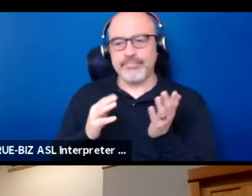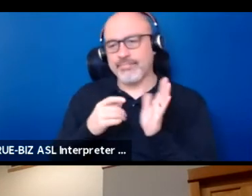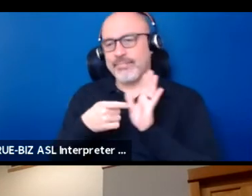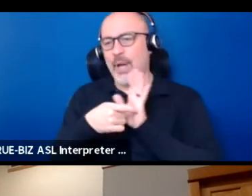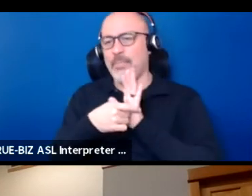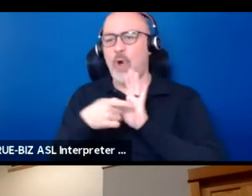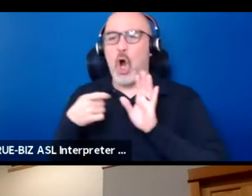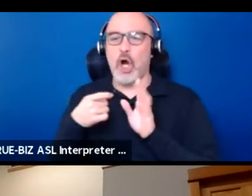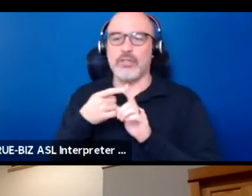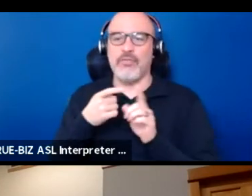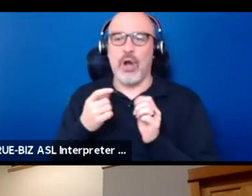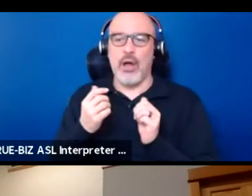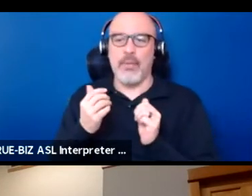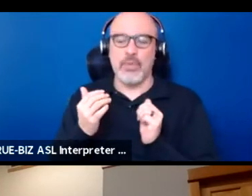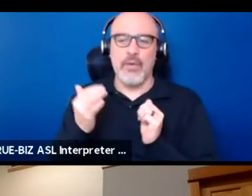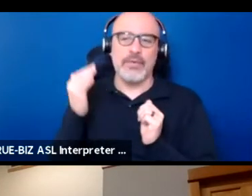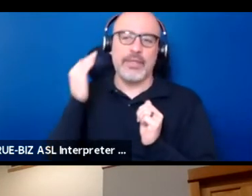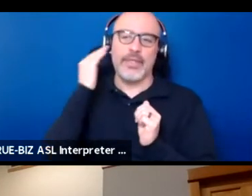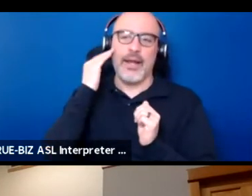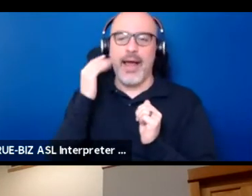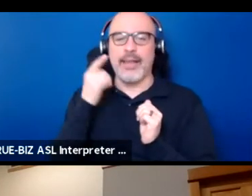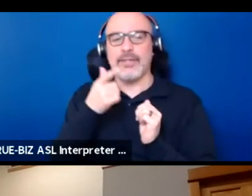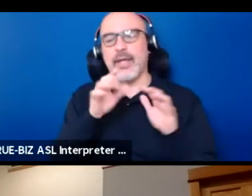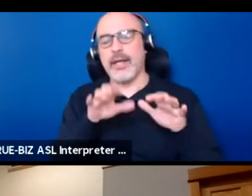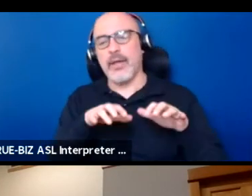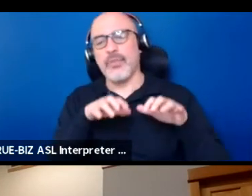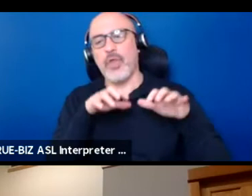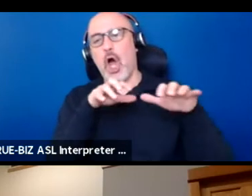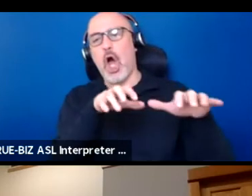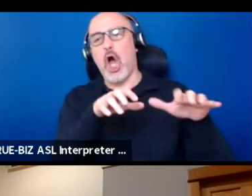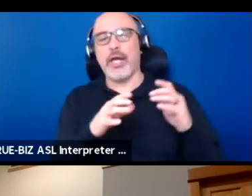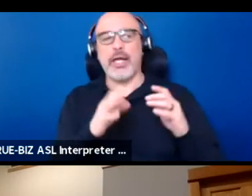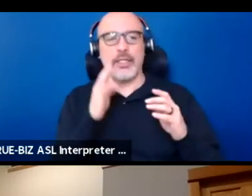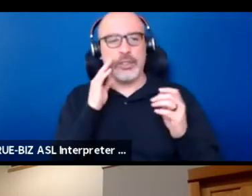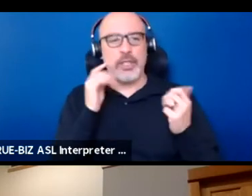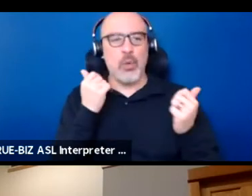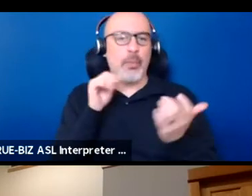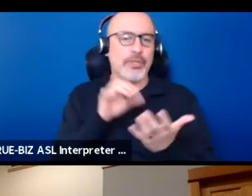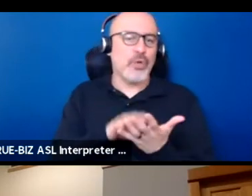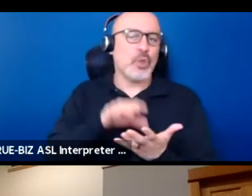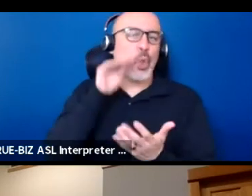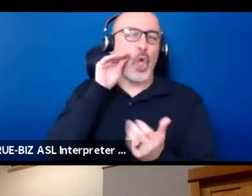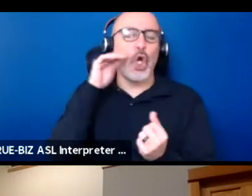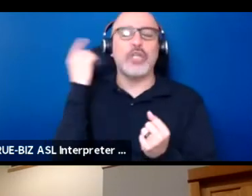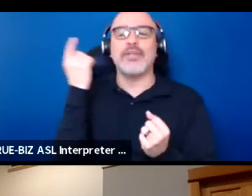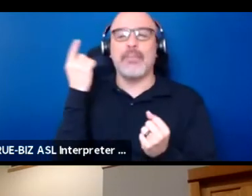that there's gonna be an audience that will be trying to learn something from this or whatever.